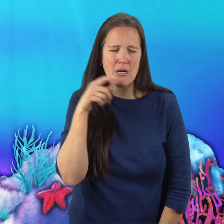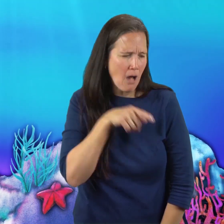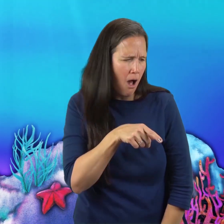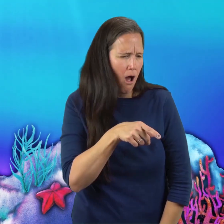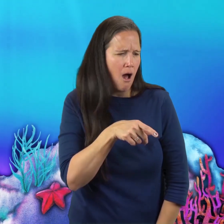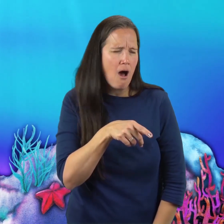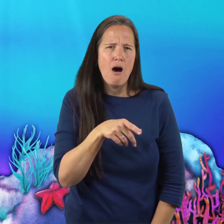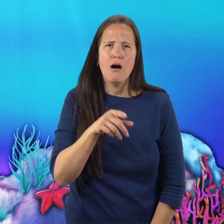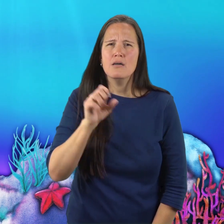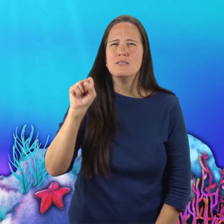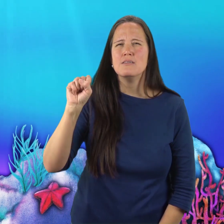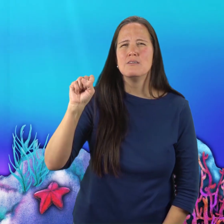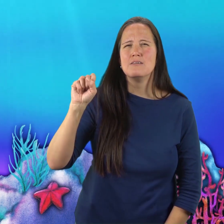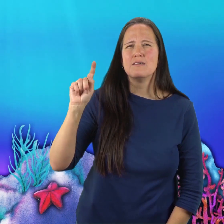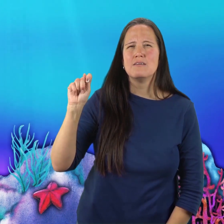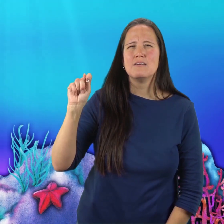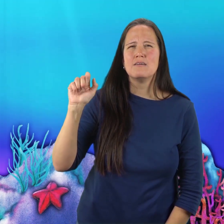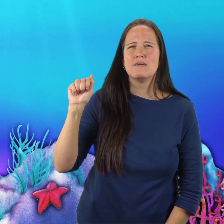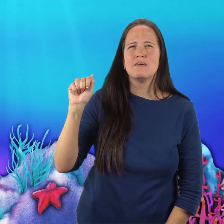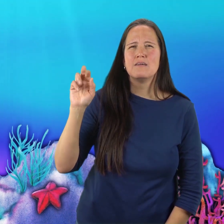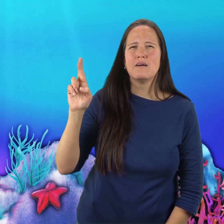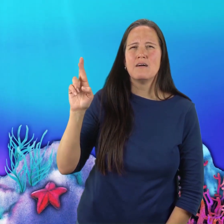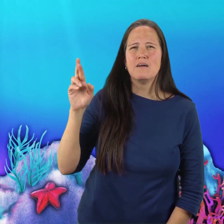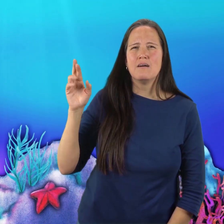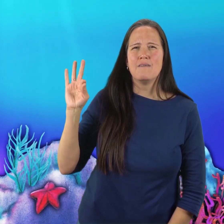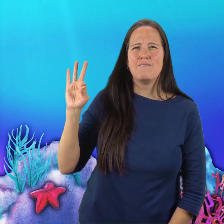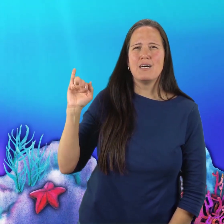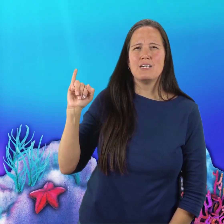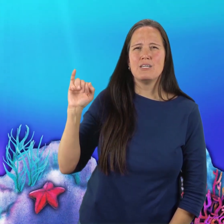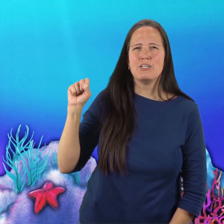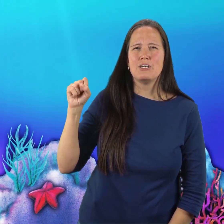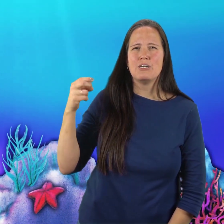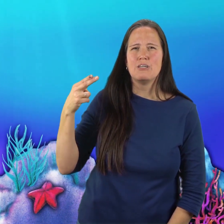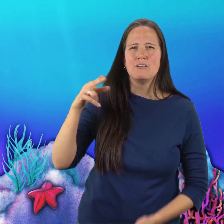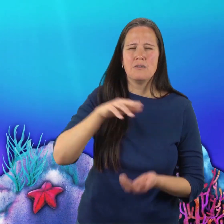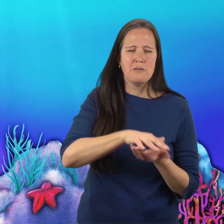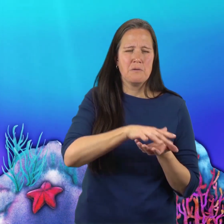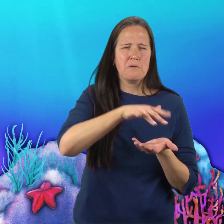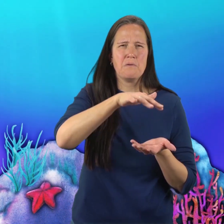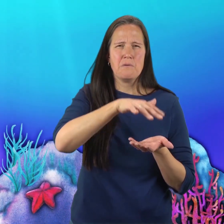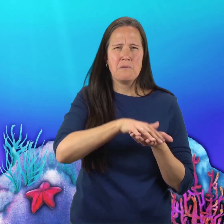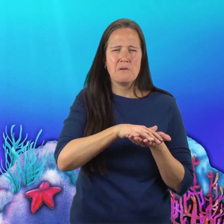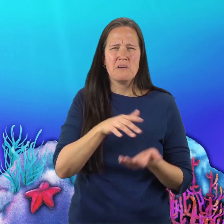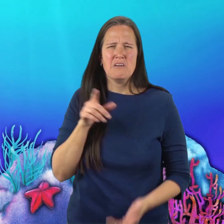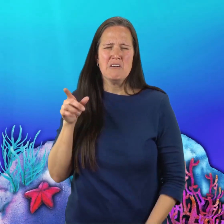One day, he poured out his troubles to the starfish.